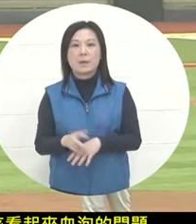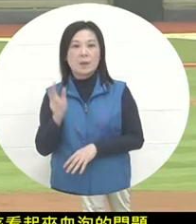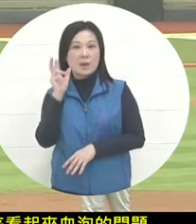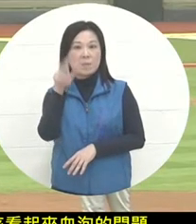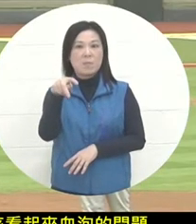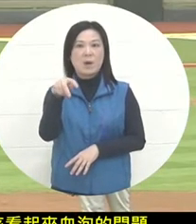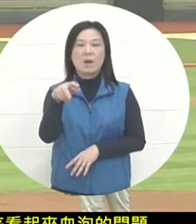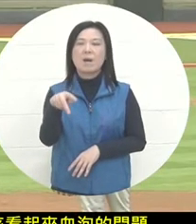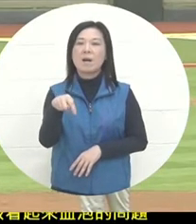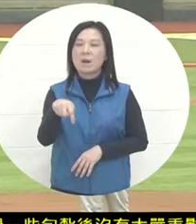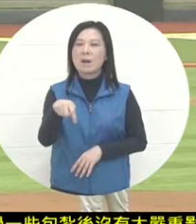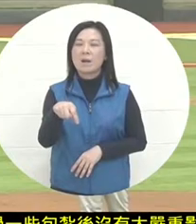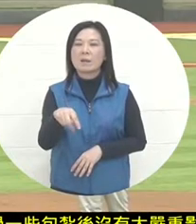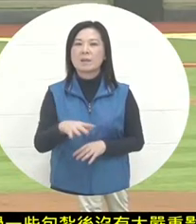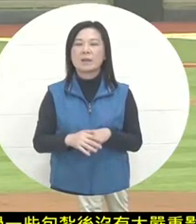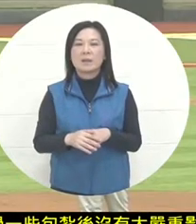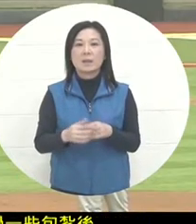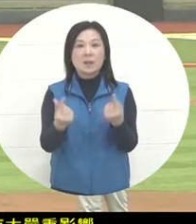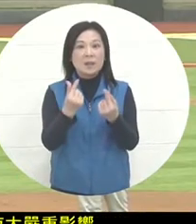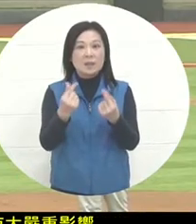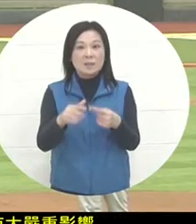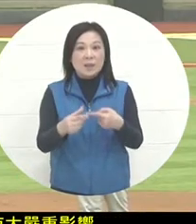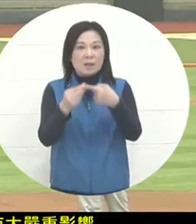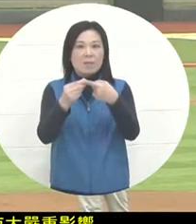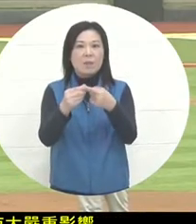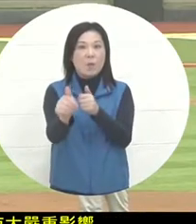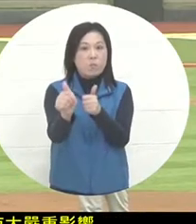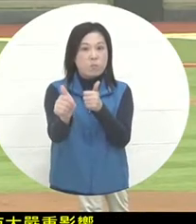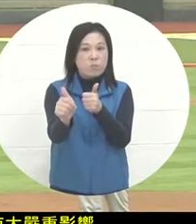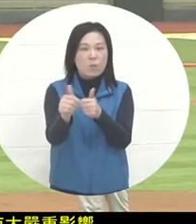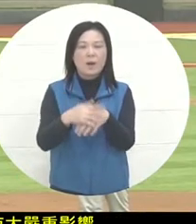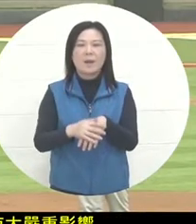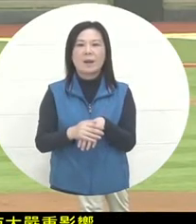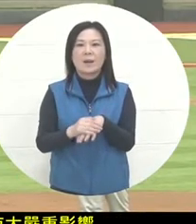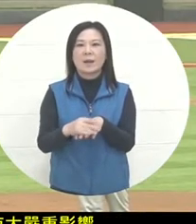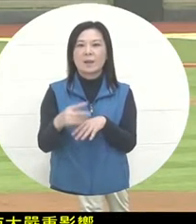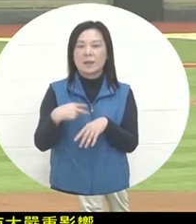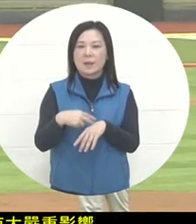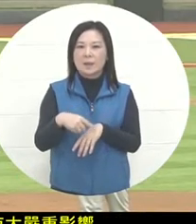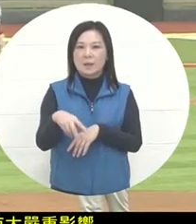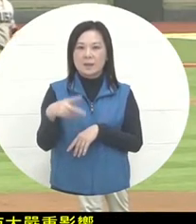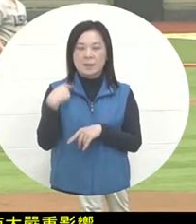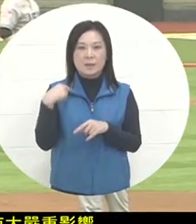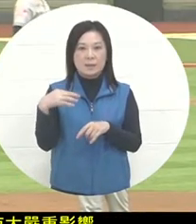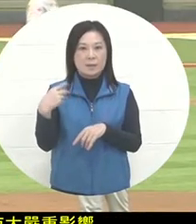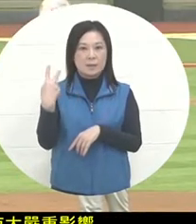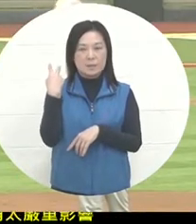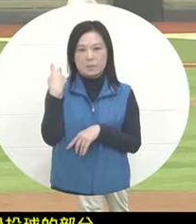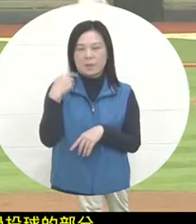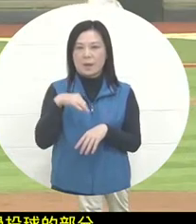like in the first preliminary game. The first preliminary game of the next day's schedule was so oppressive.